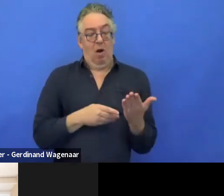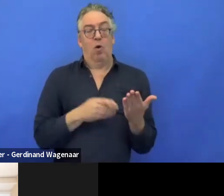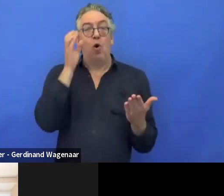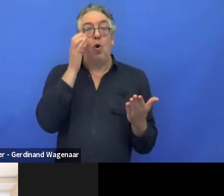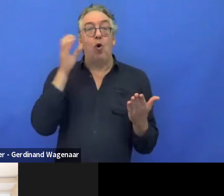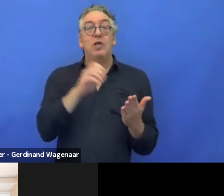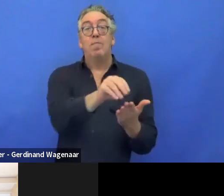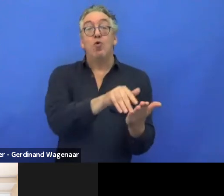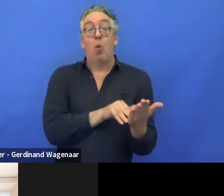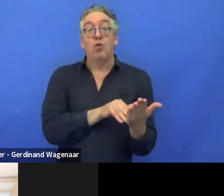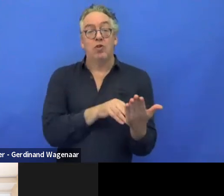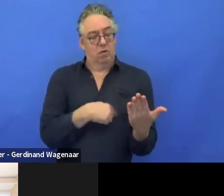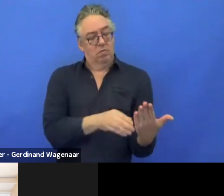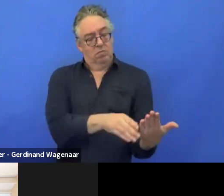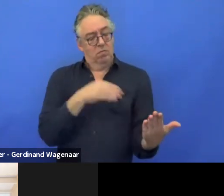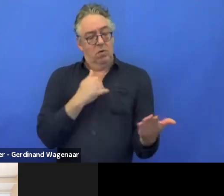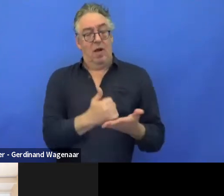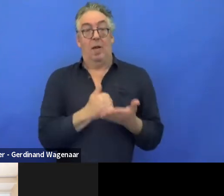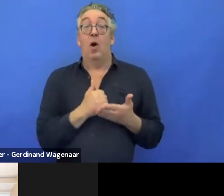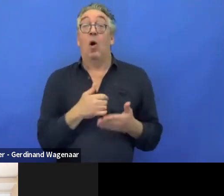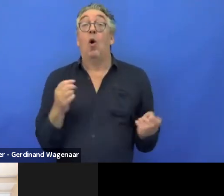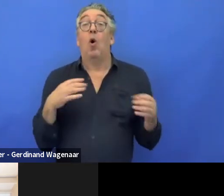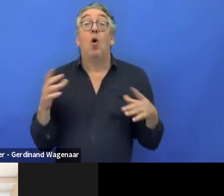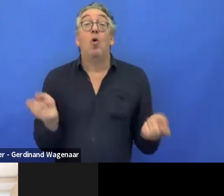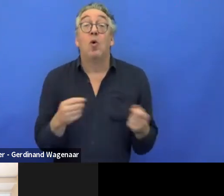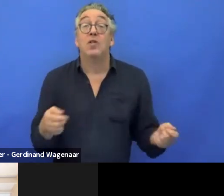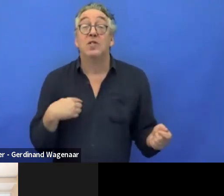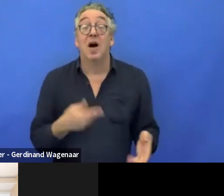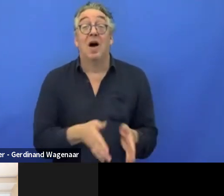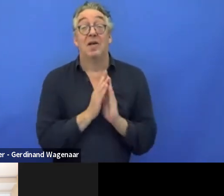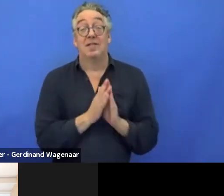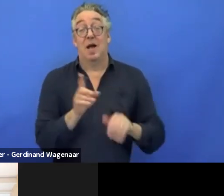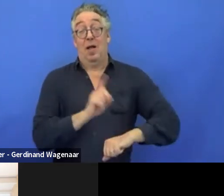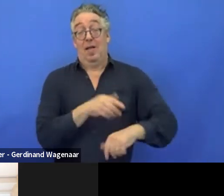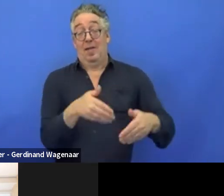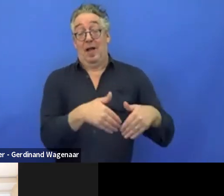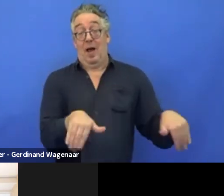We ask also about deadlines, but usually, the deadline is unknown.